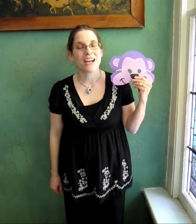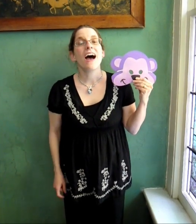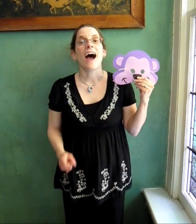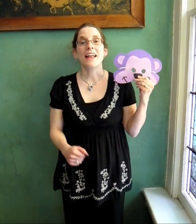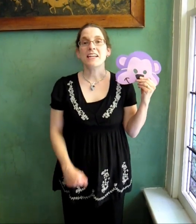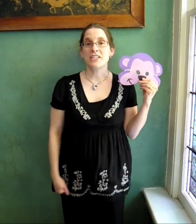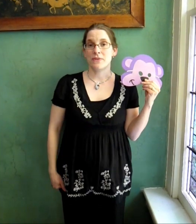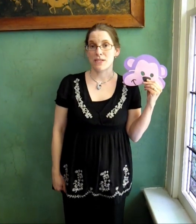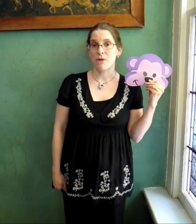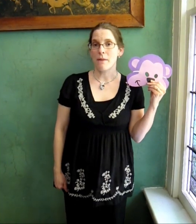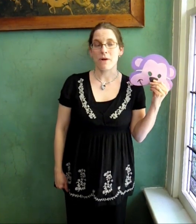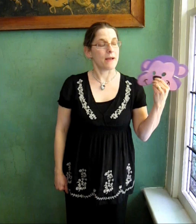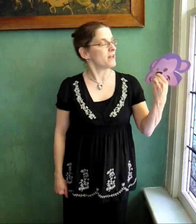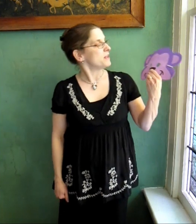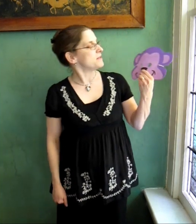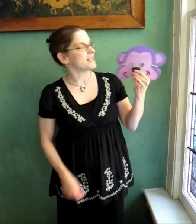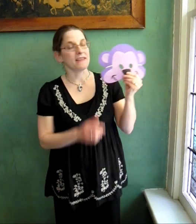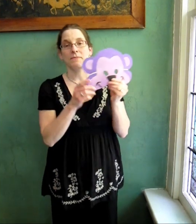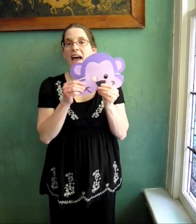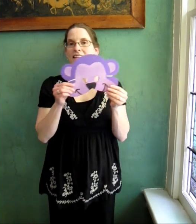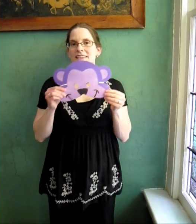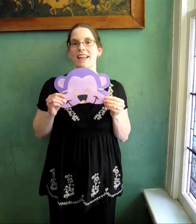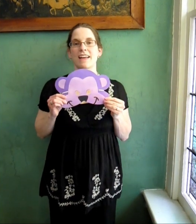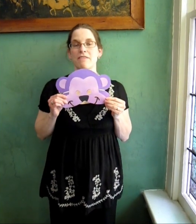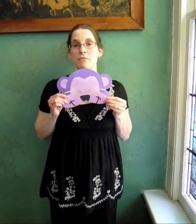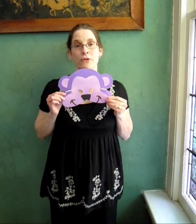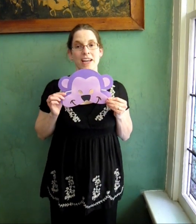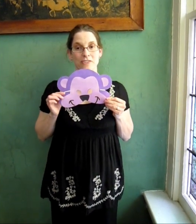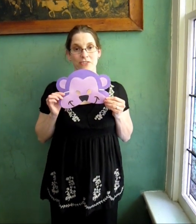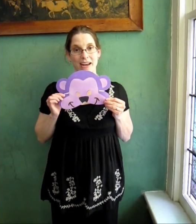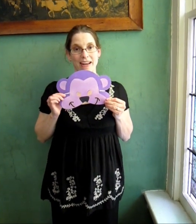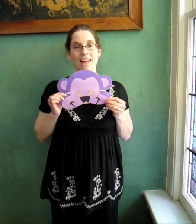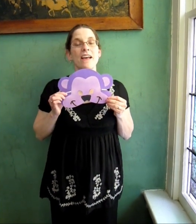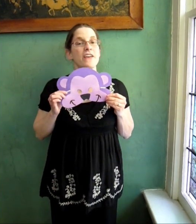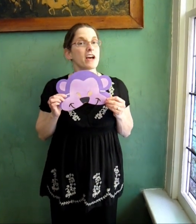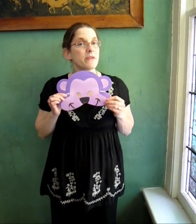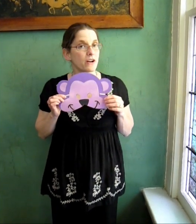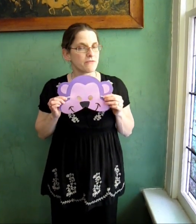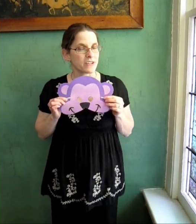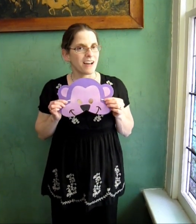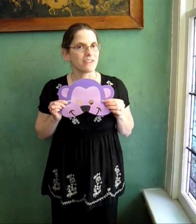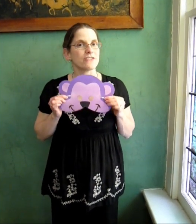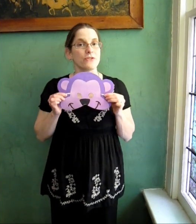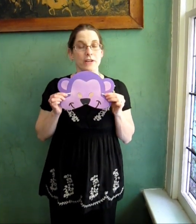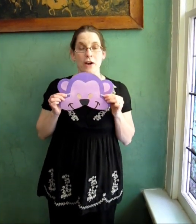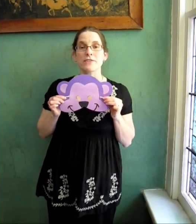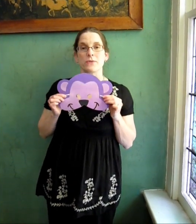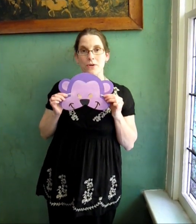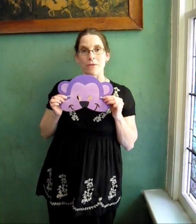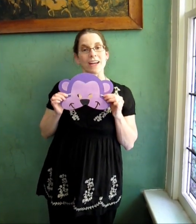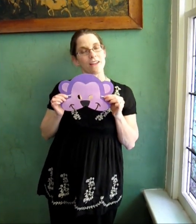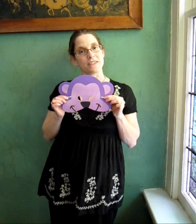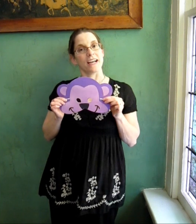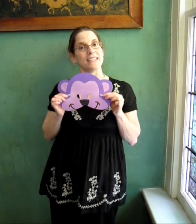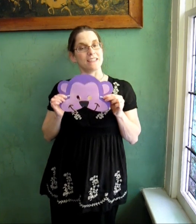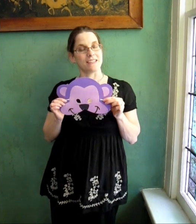I like to do it as a prop rhyme, using these masks that I got from Oriental Trading. They come in all different colors, so you can also incorporate color signs into this